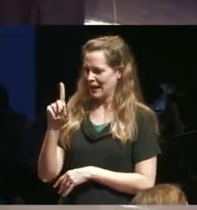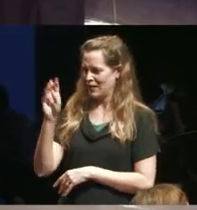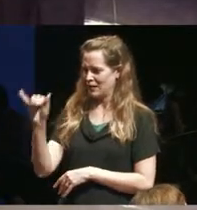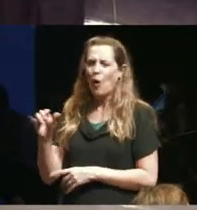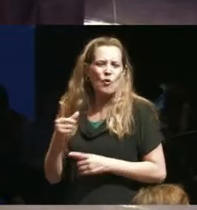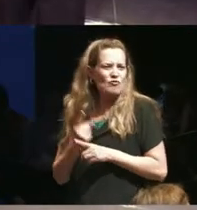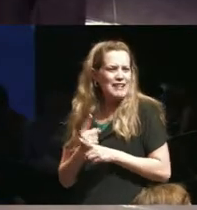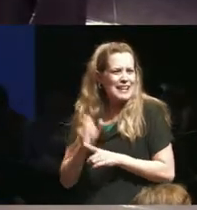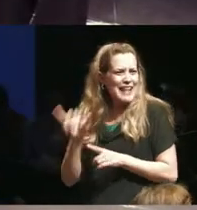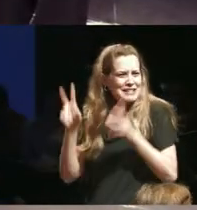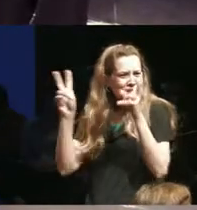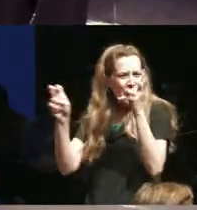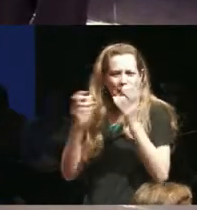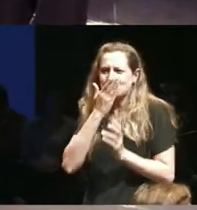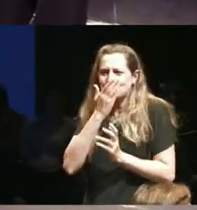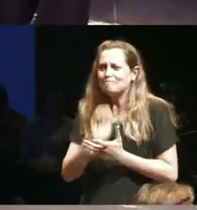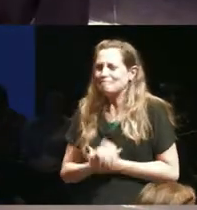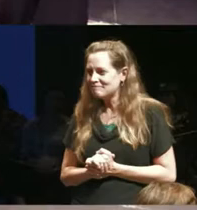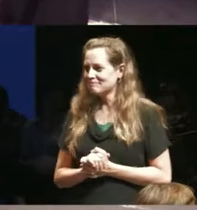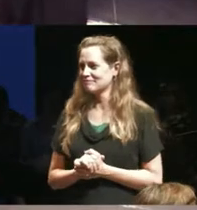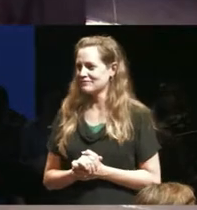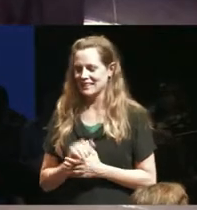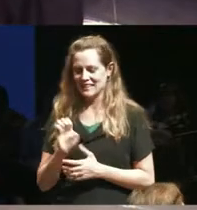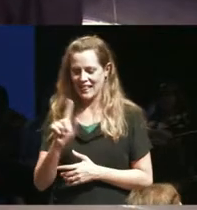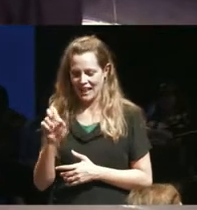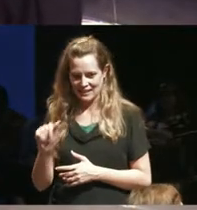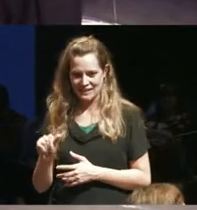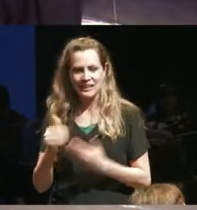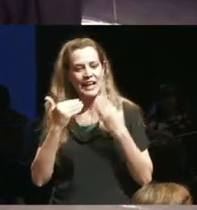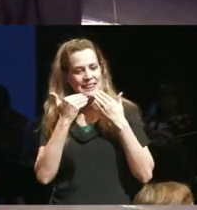in cafe Victoria this is a lot of speaking thanks for bringing and